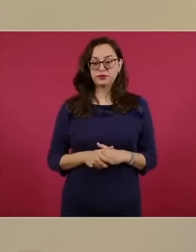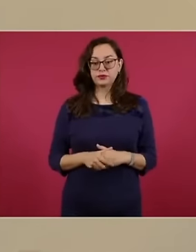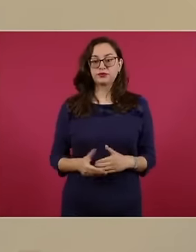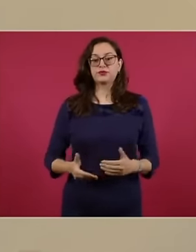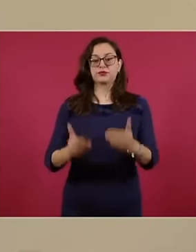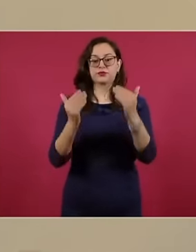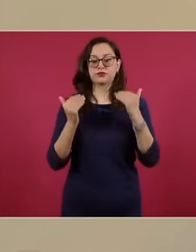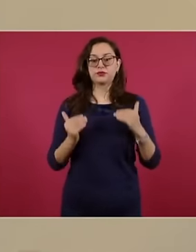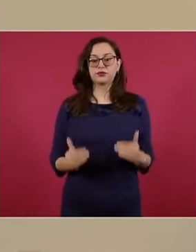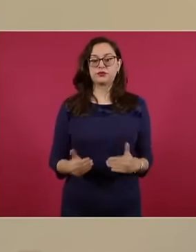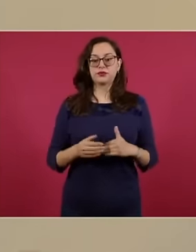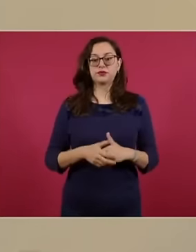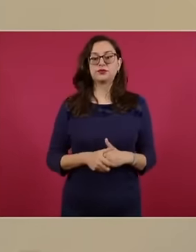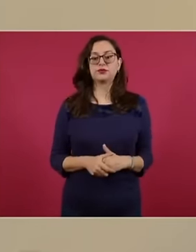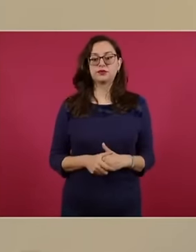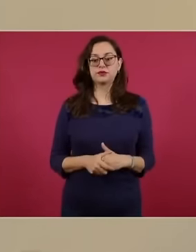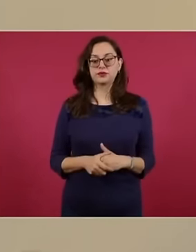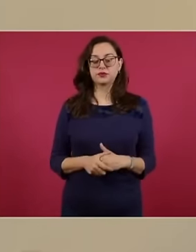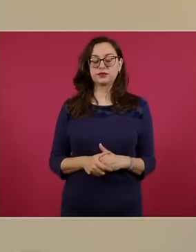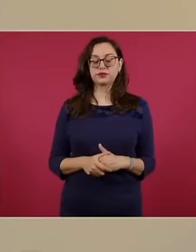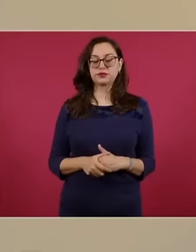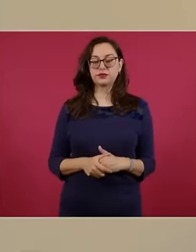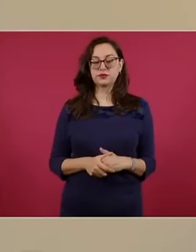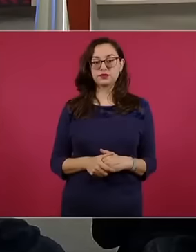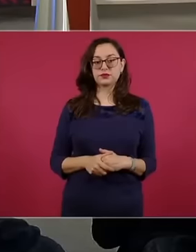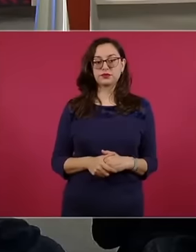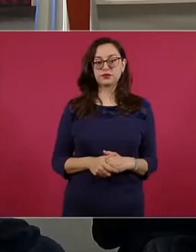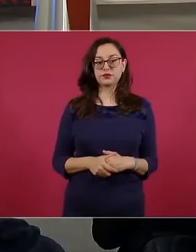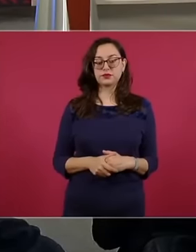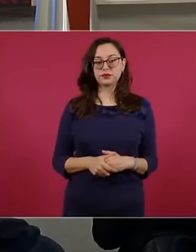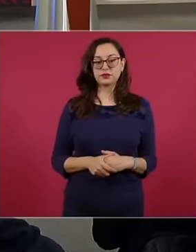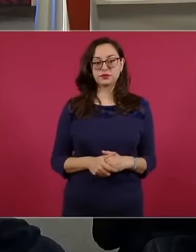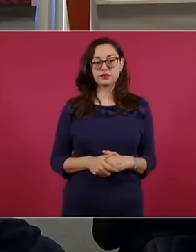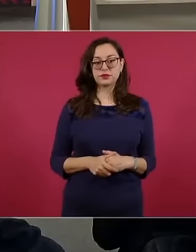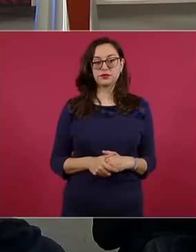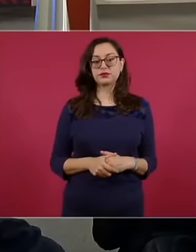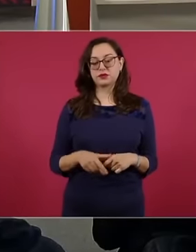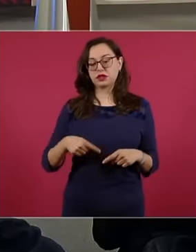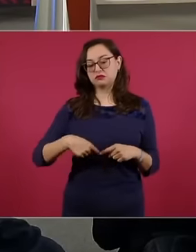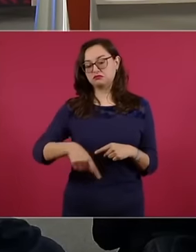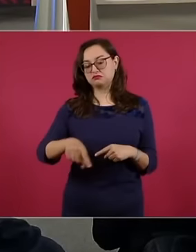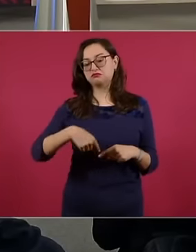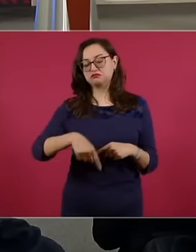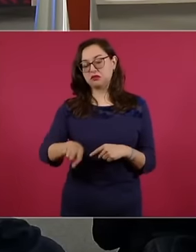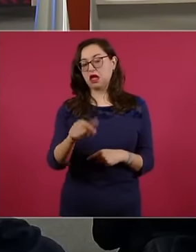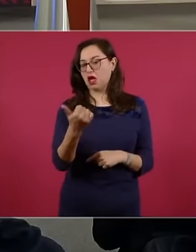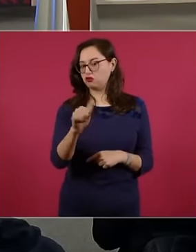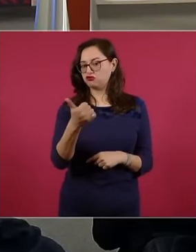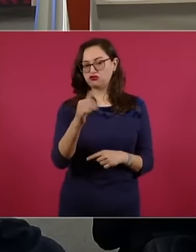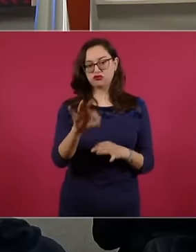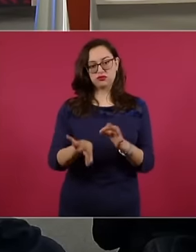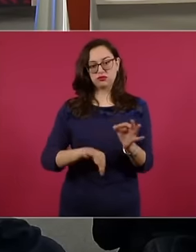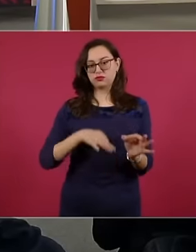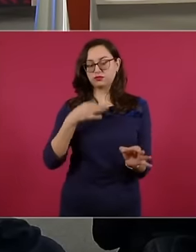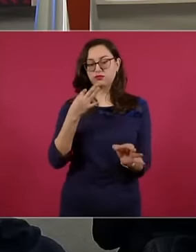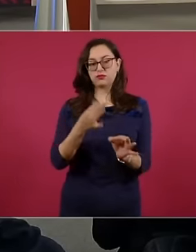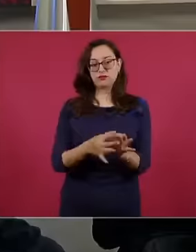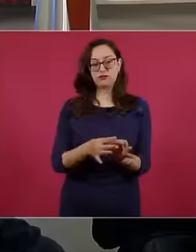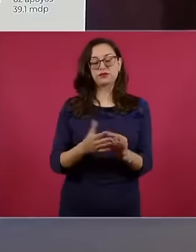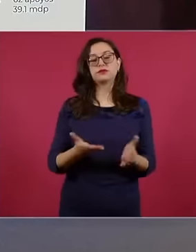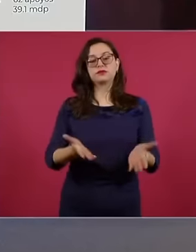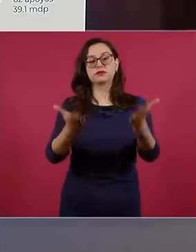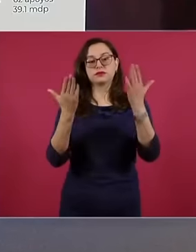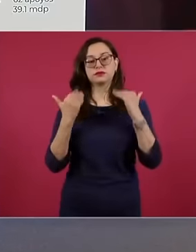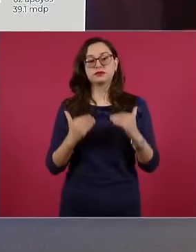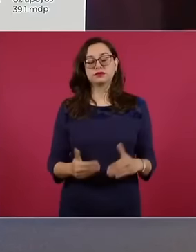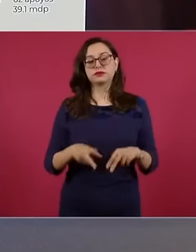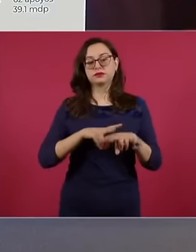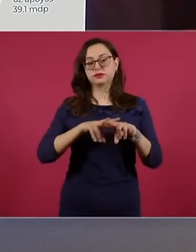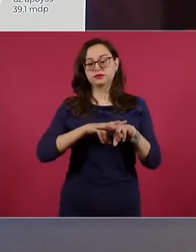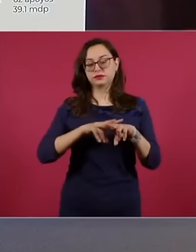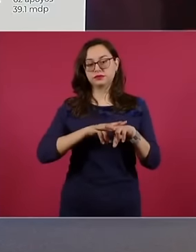in the logic of being able to conclude no later than August in line k 99% of the line